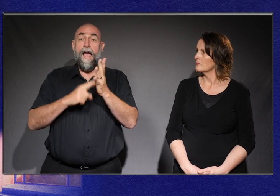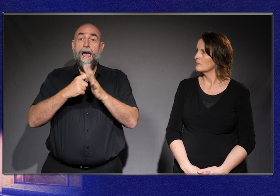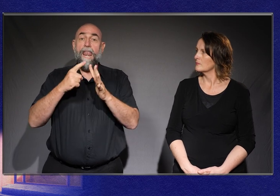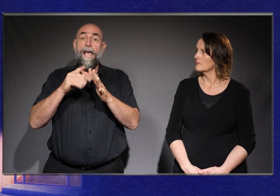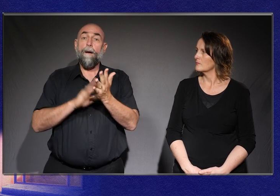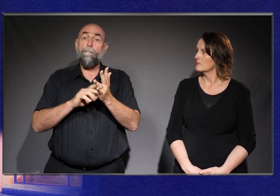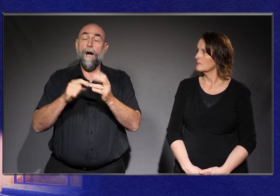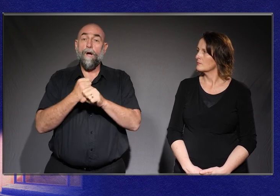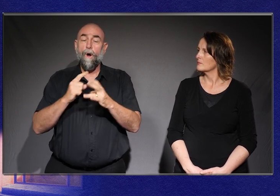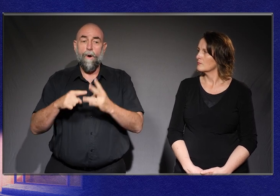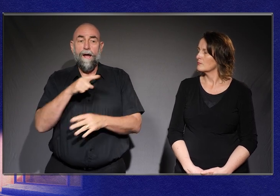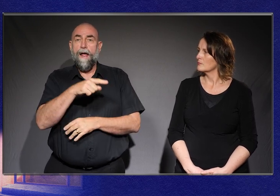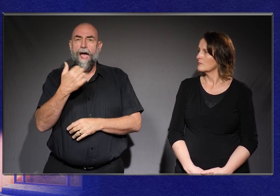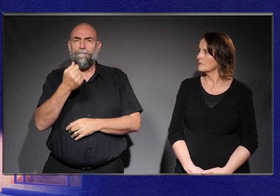There's this single right-line footprint.